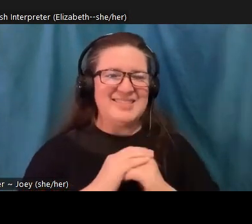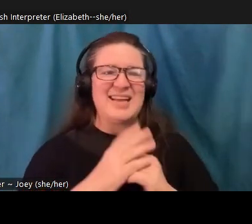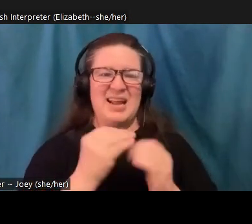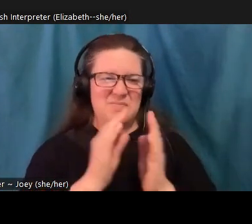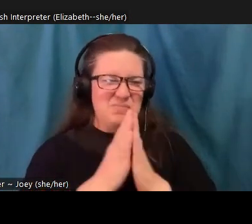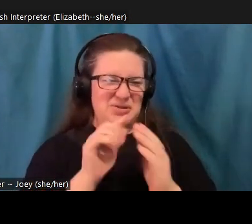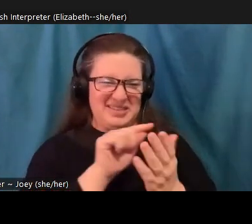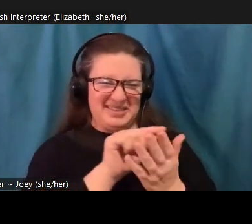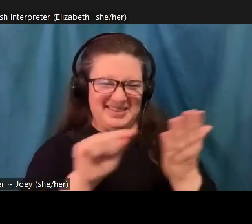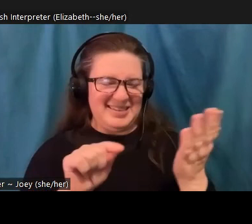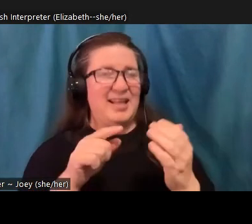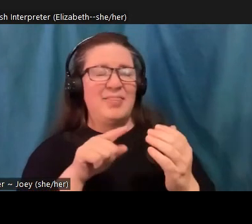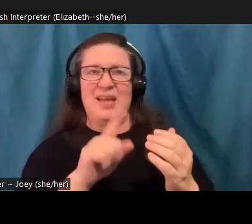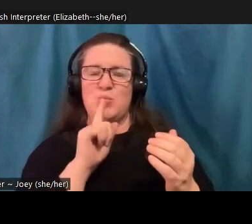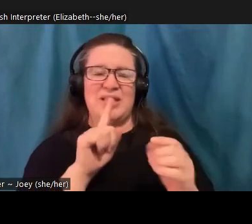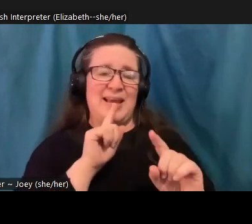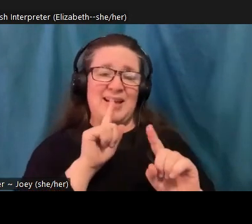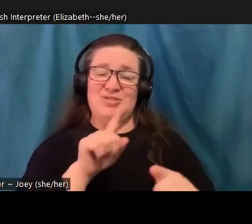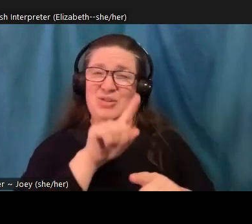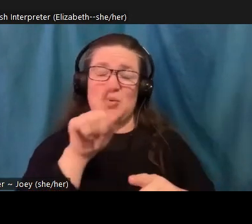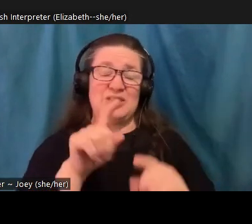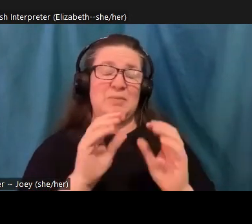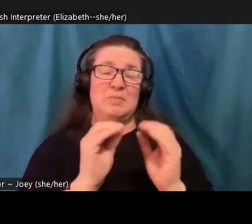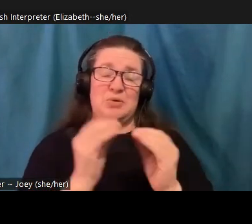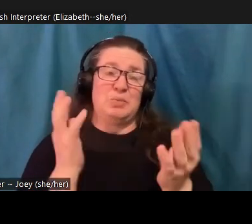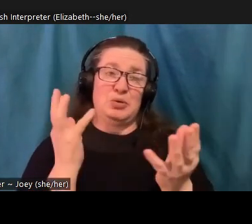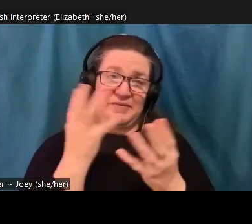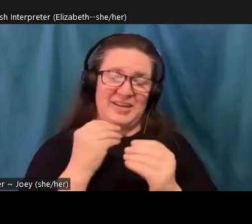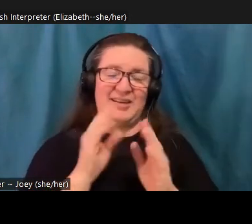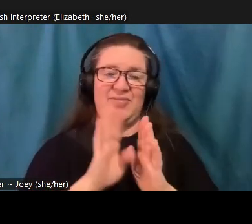more eloquently, and, and extensively than I can. But the